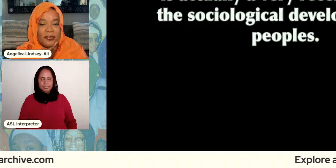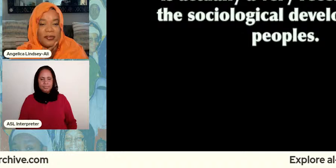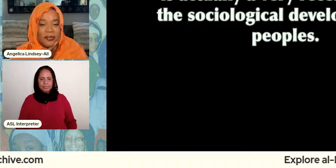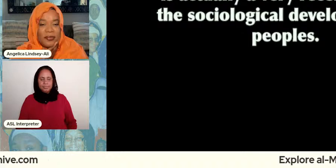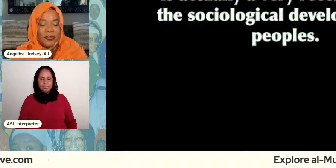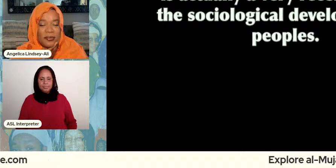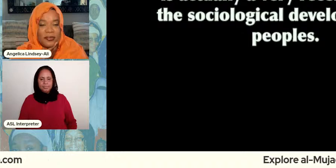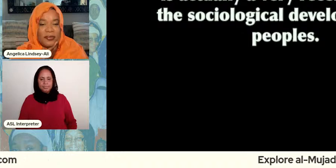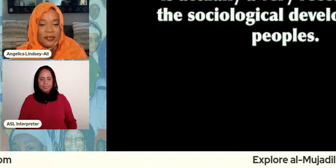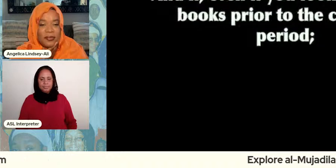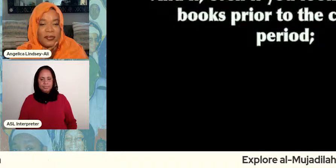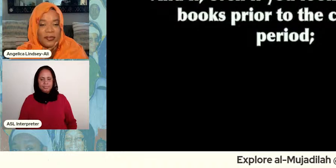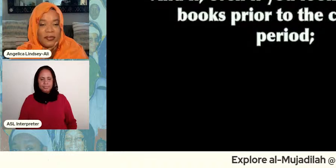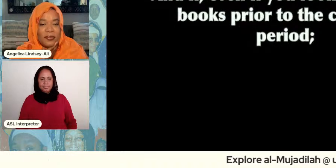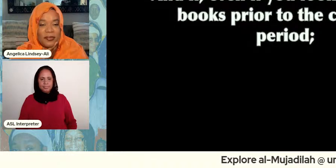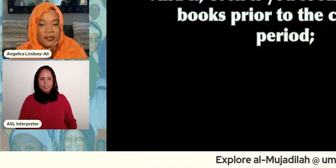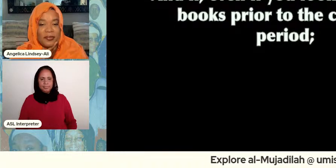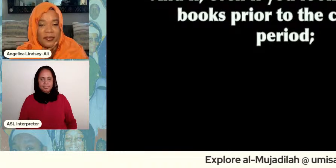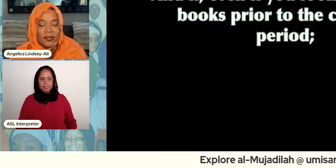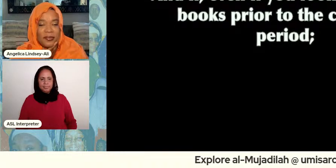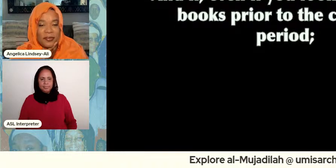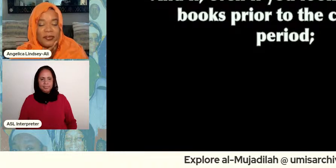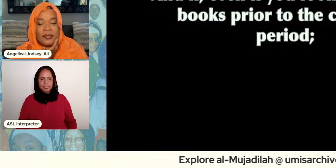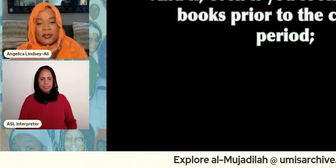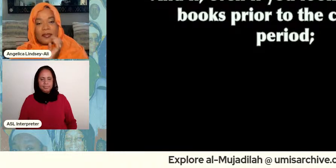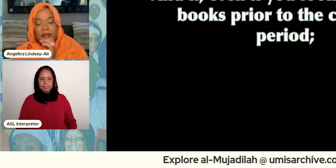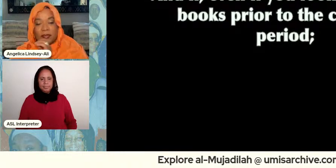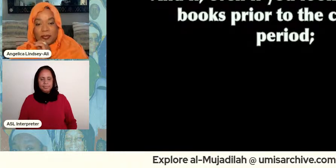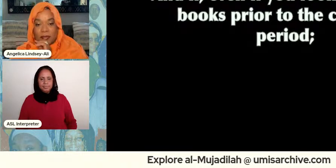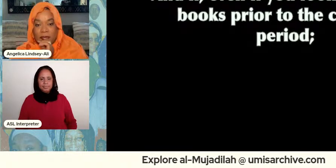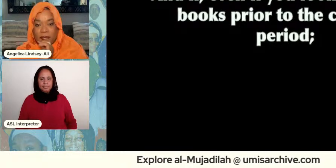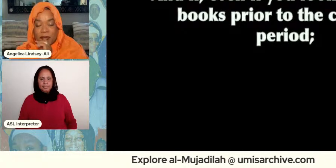development of peoples and if even if you look at the law books um prior to